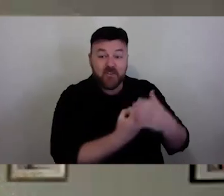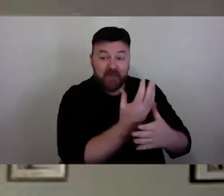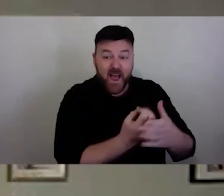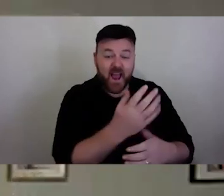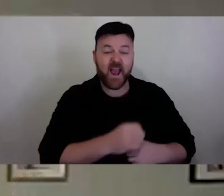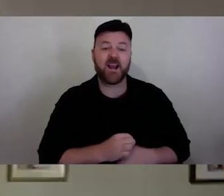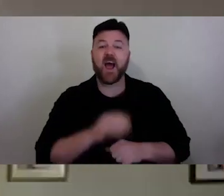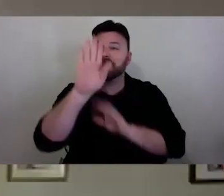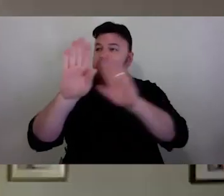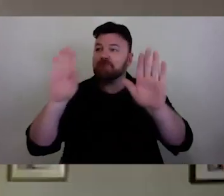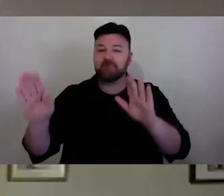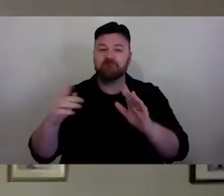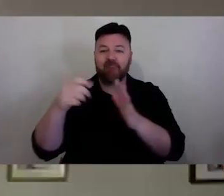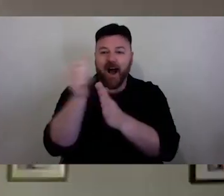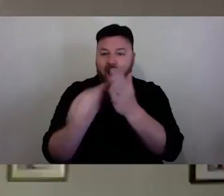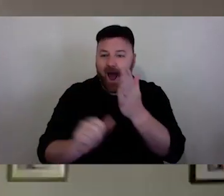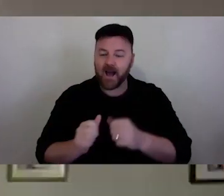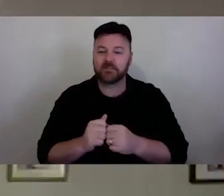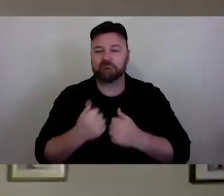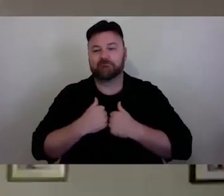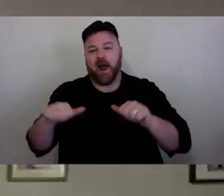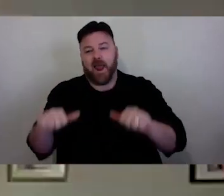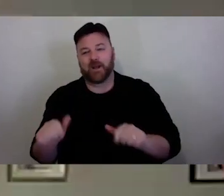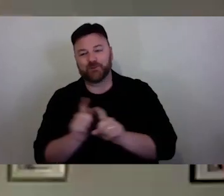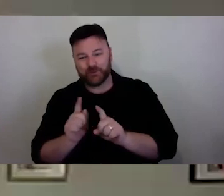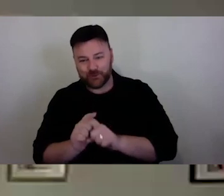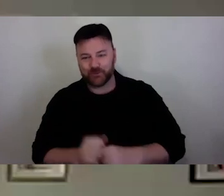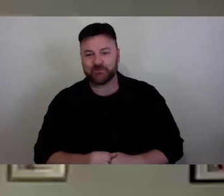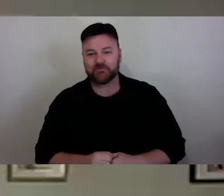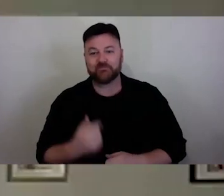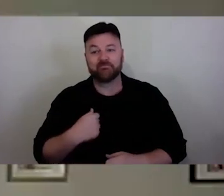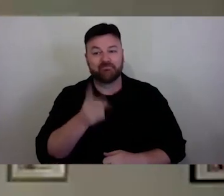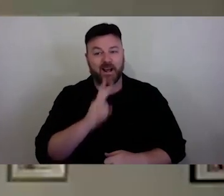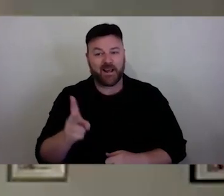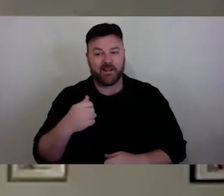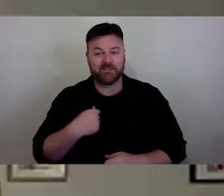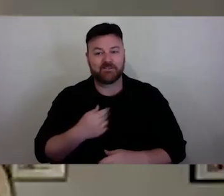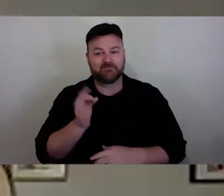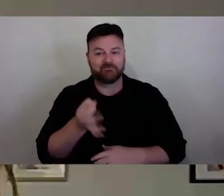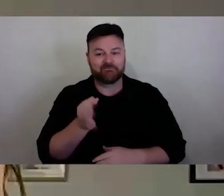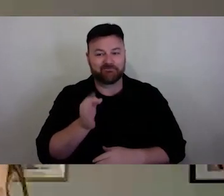on the wall and my couch and a sleeping puppy on the couch behind me.